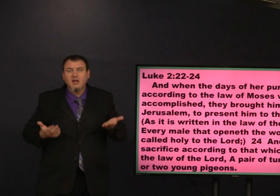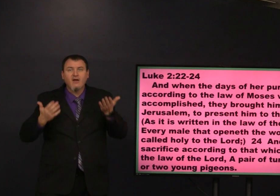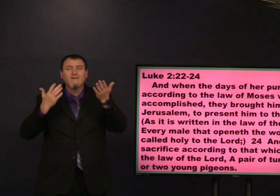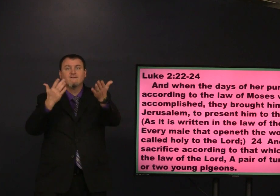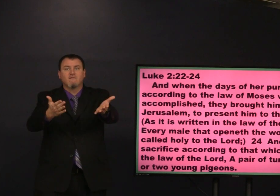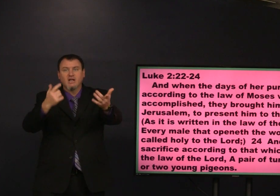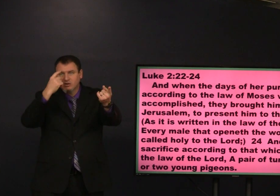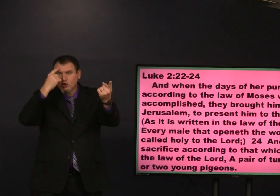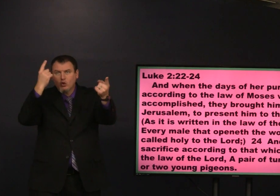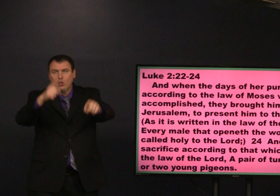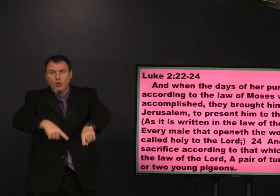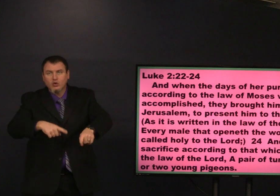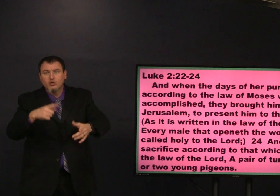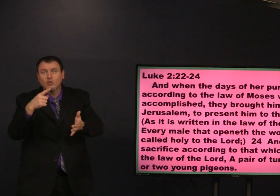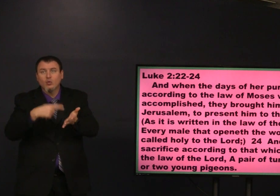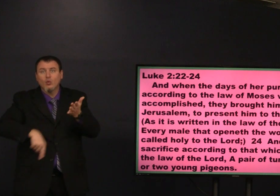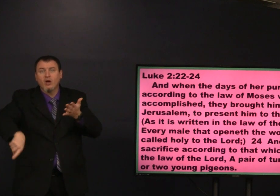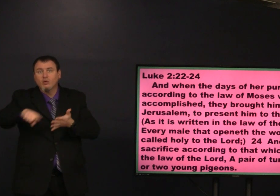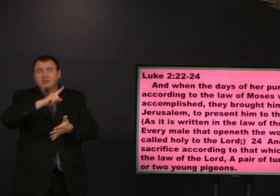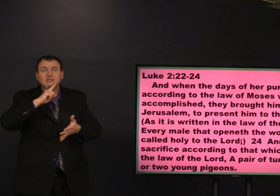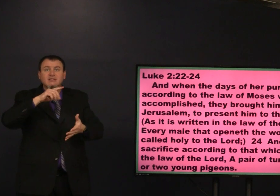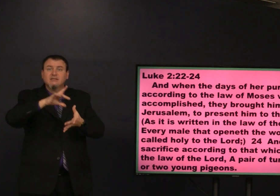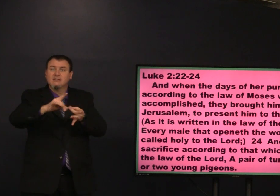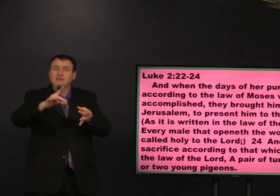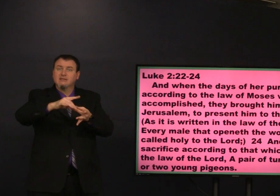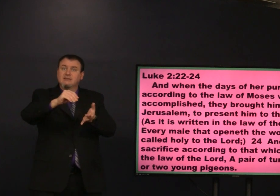as is written in the law of the Lord every male